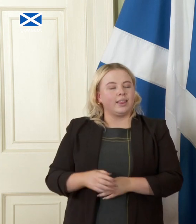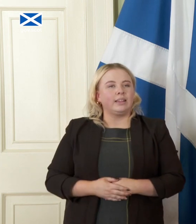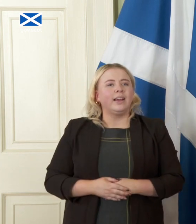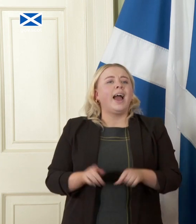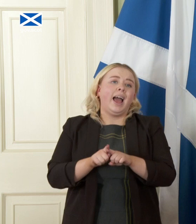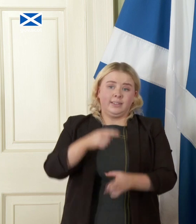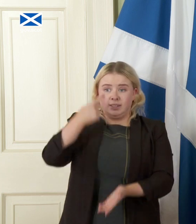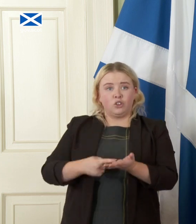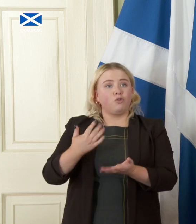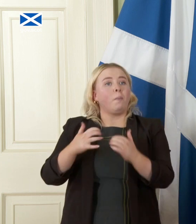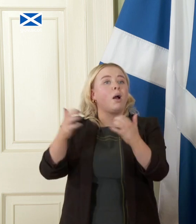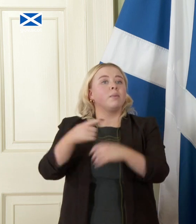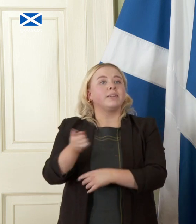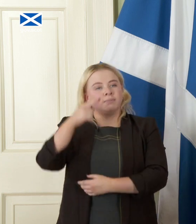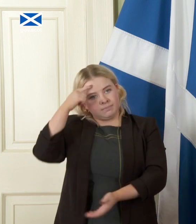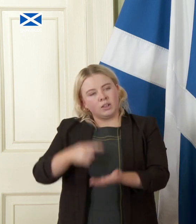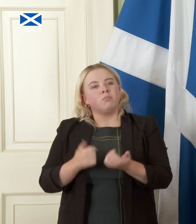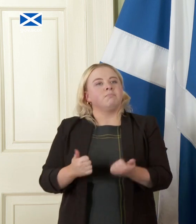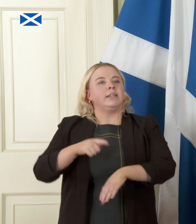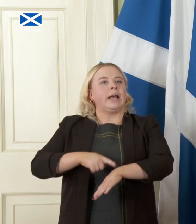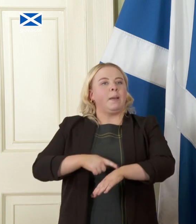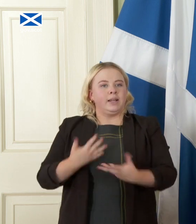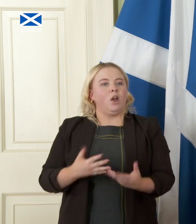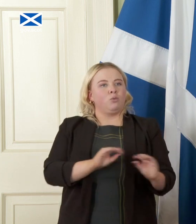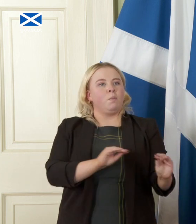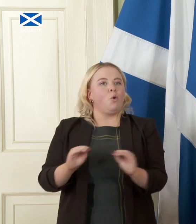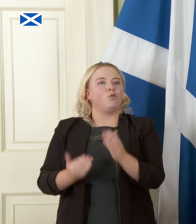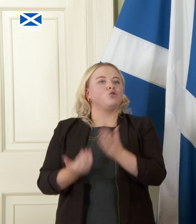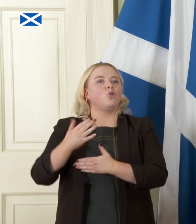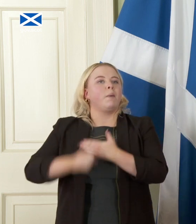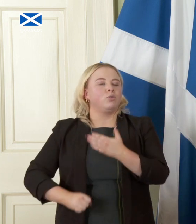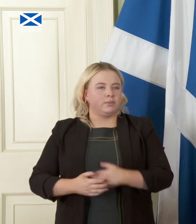Parliament but because of what you have outlined there in terms of that period where we'd be using